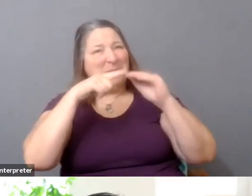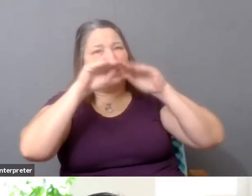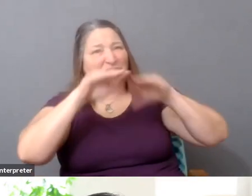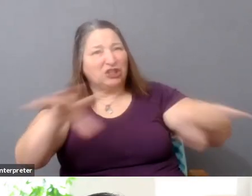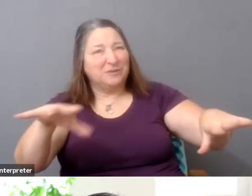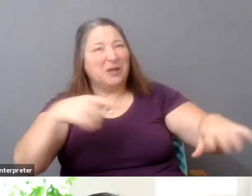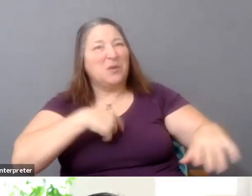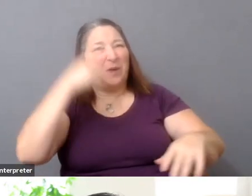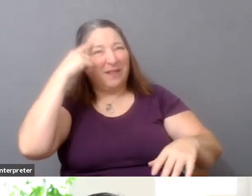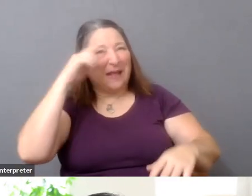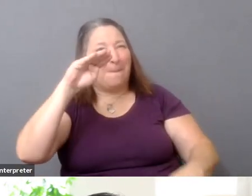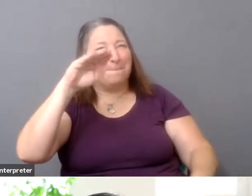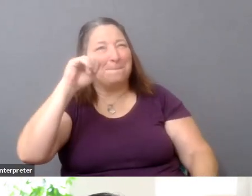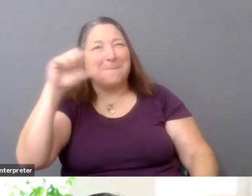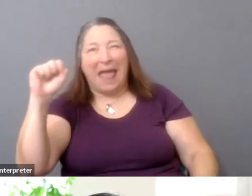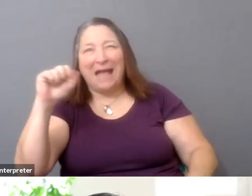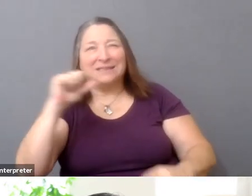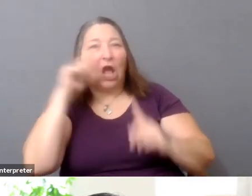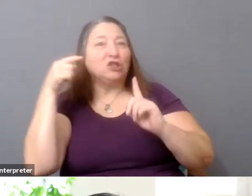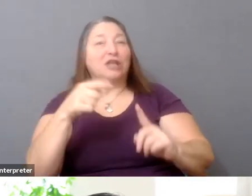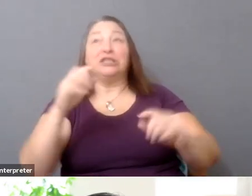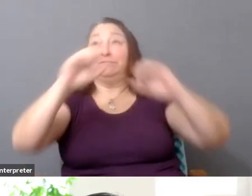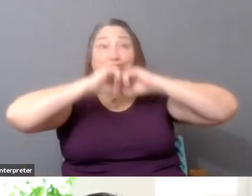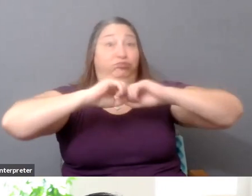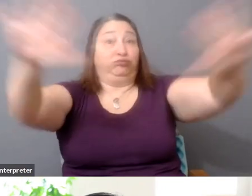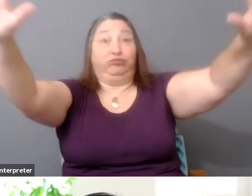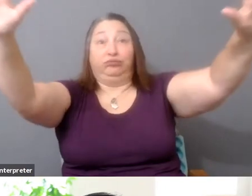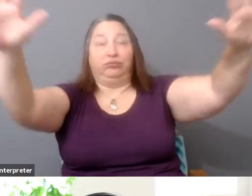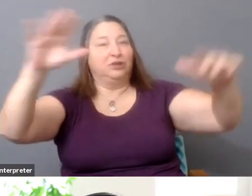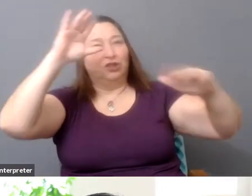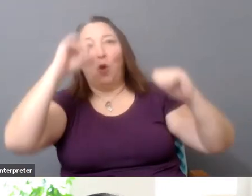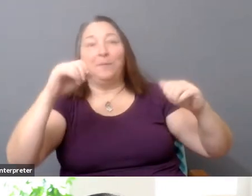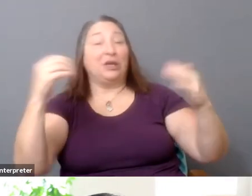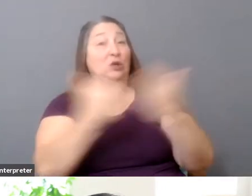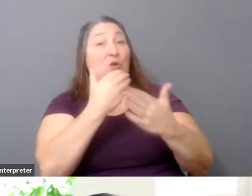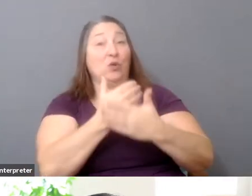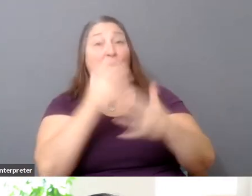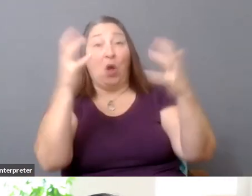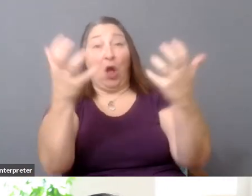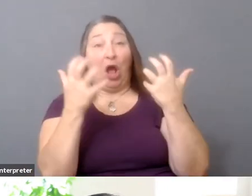untargeted distribution, always hoping to expand our audiences. Can the panelists talk about distributing to more